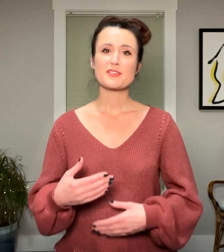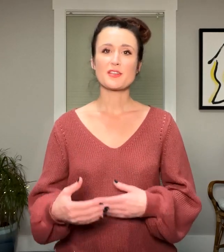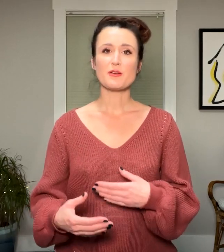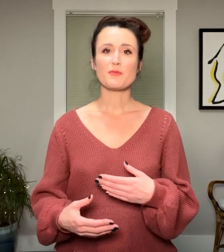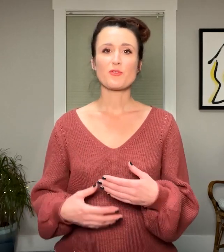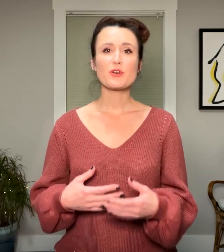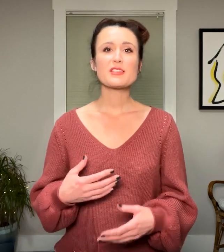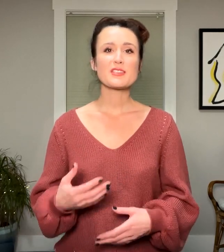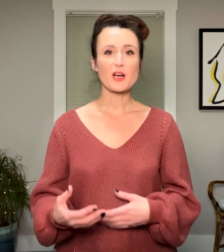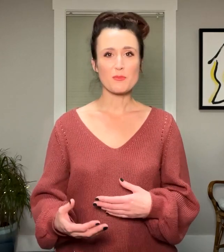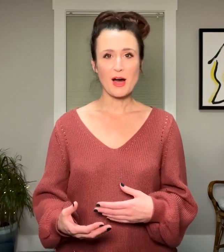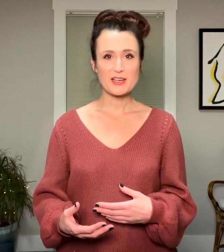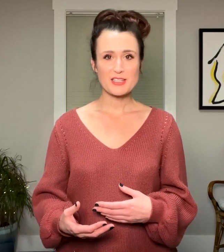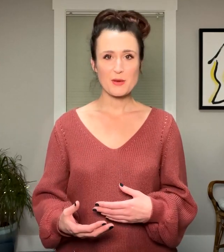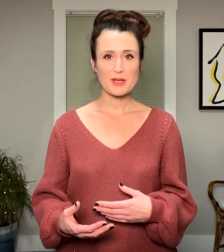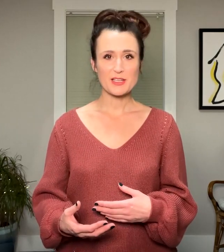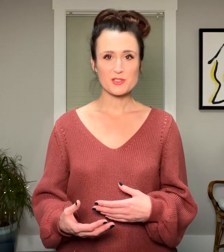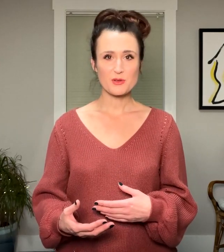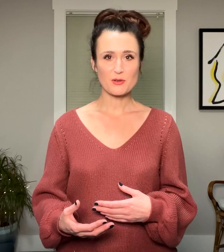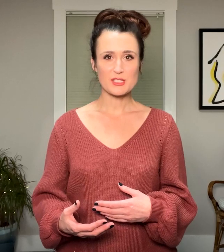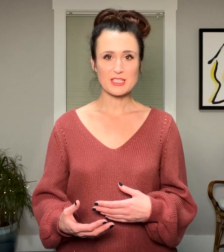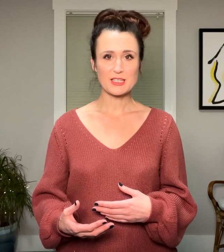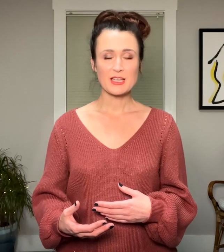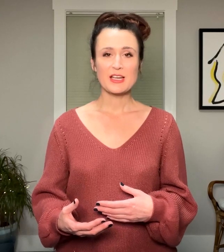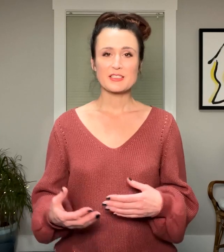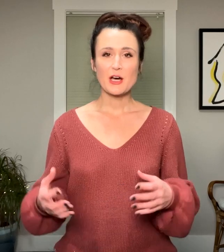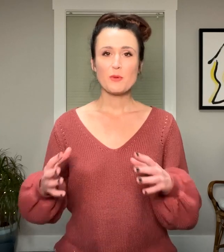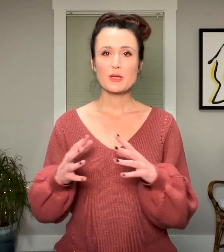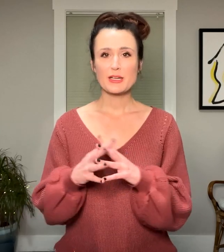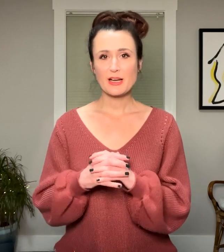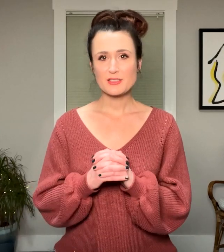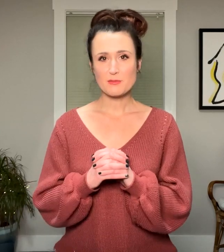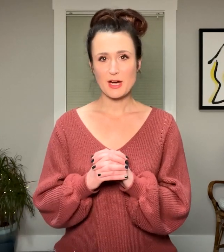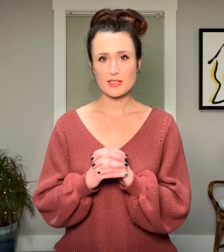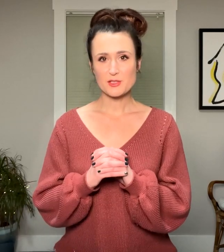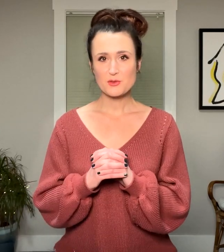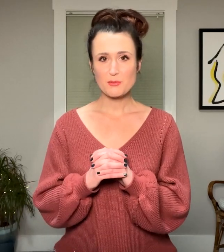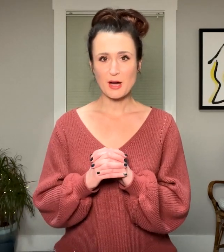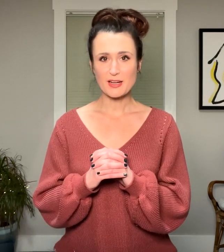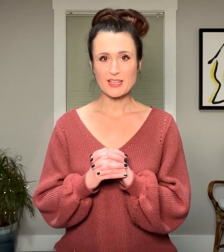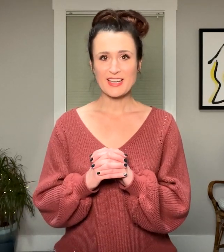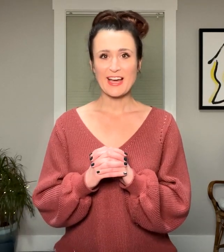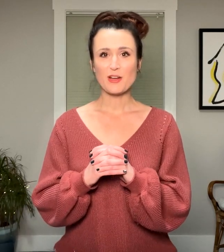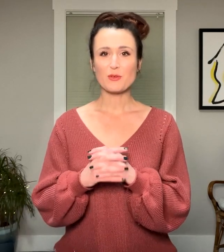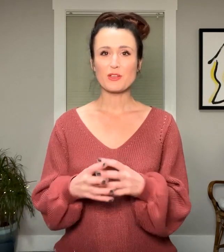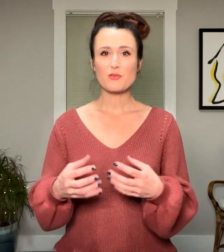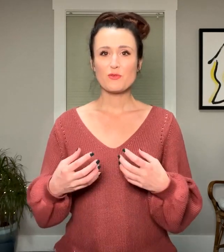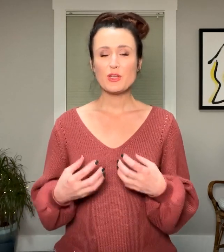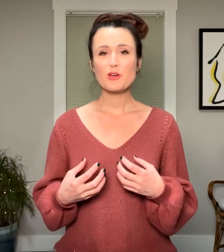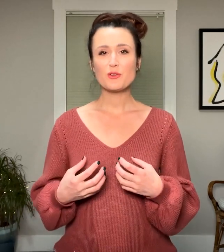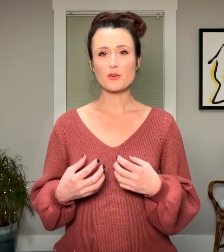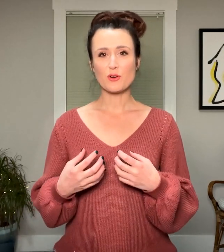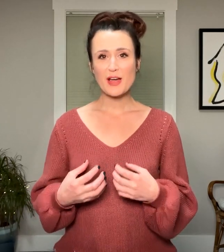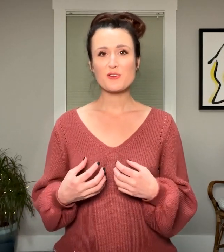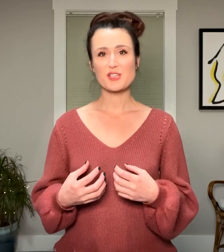some free style body tapping into our routine to help connect the mind to the body and really feel the energy